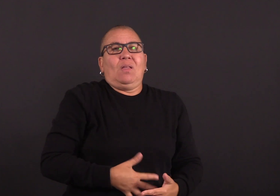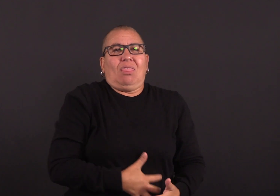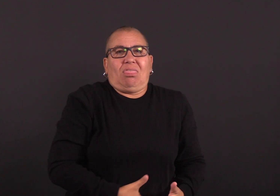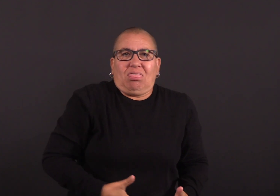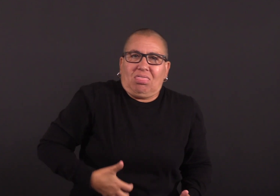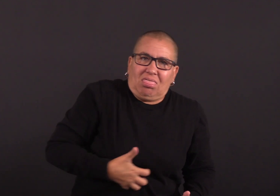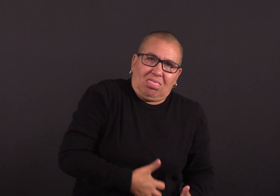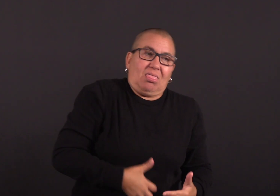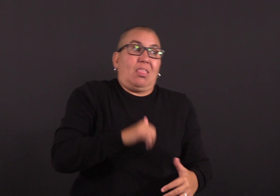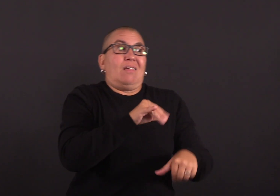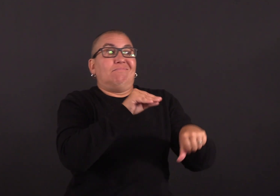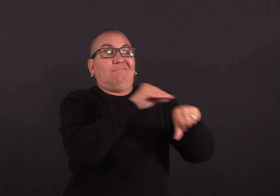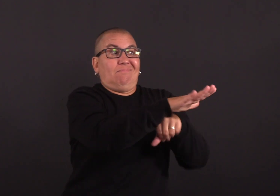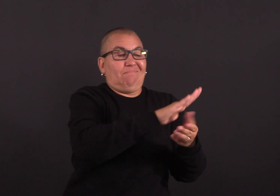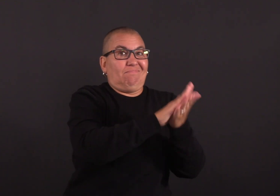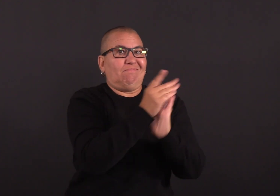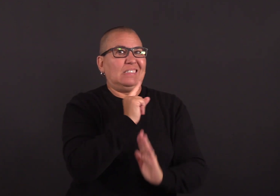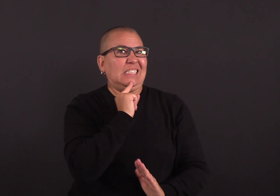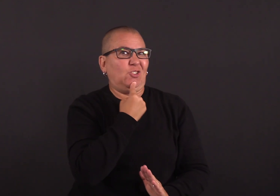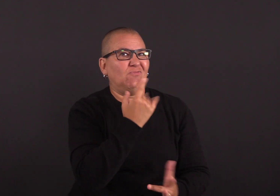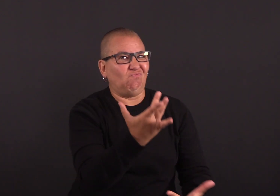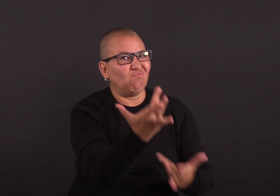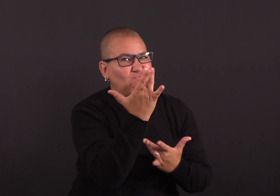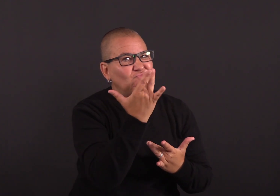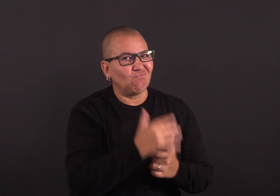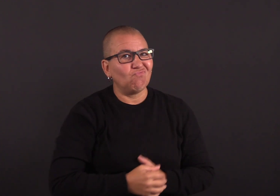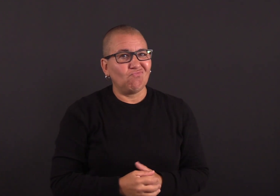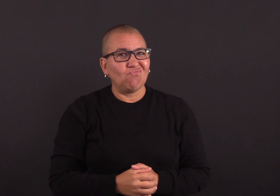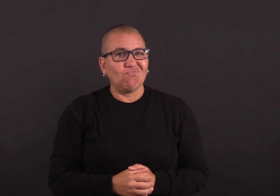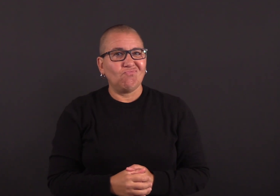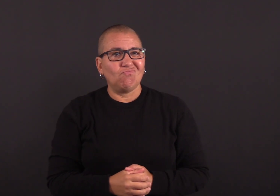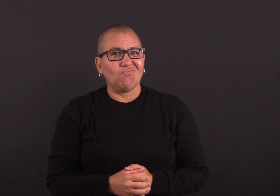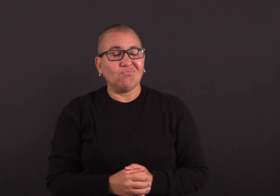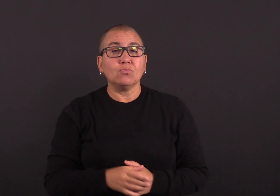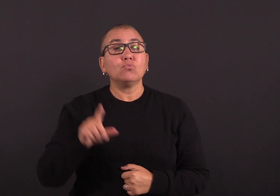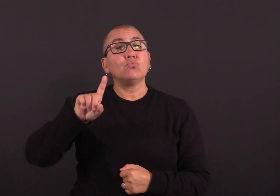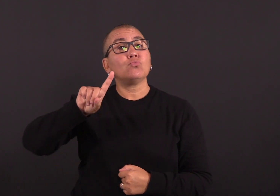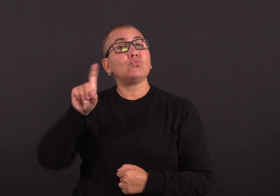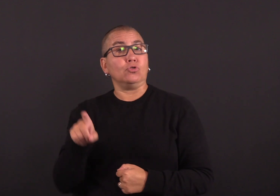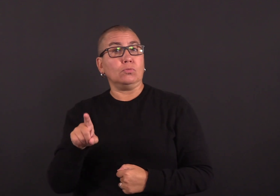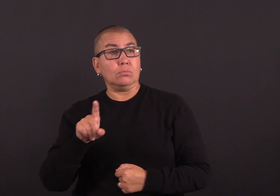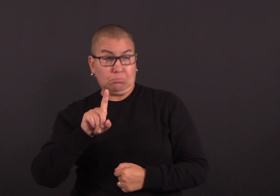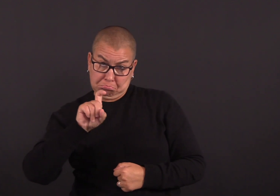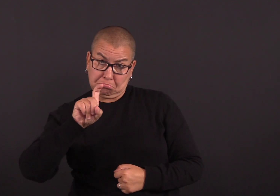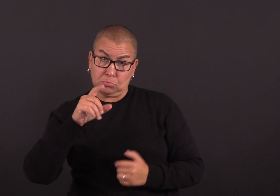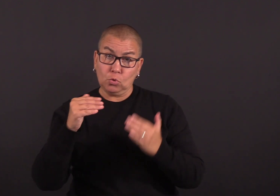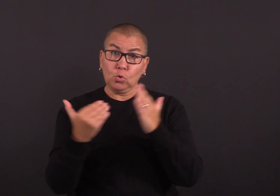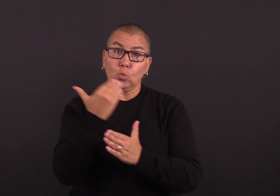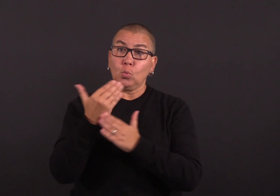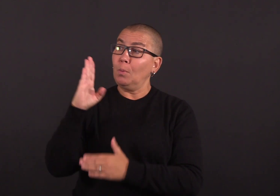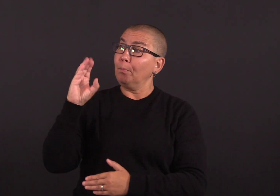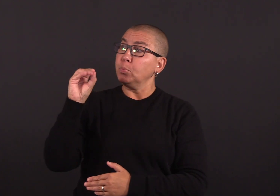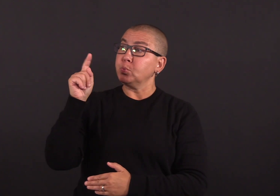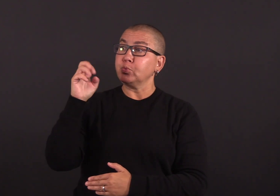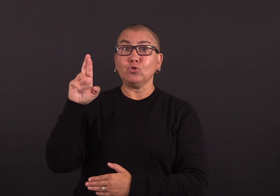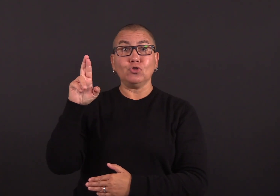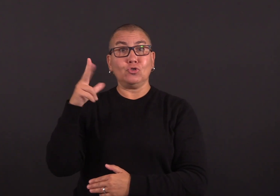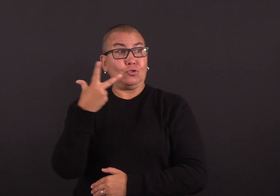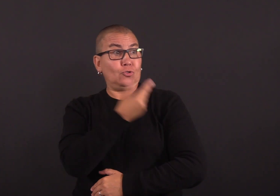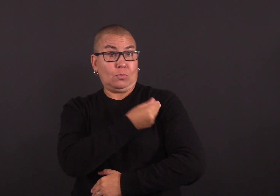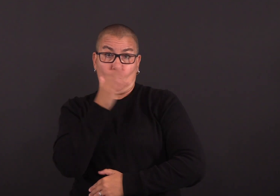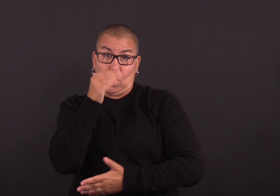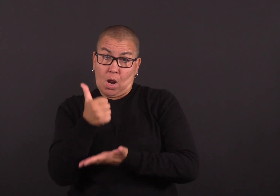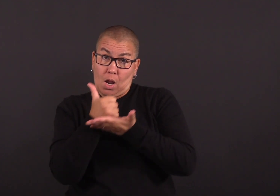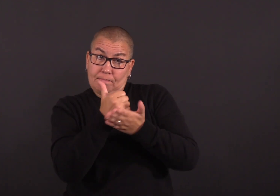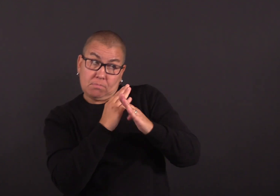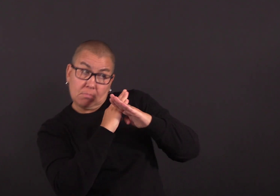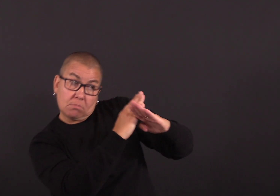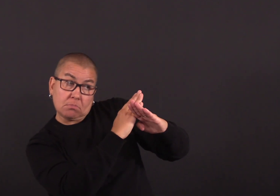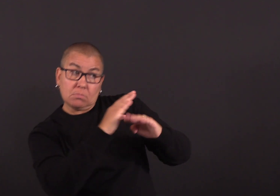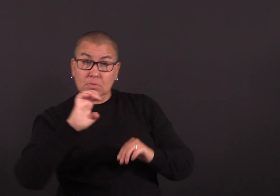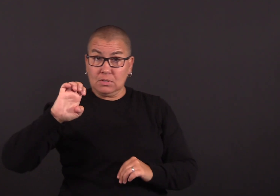Will the new booster shot expected this fall protect against EG.5?